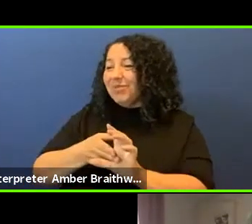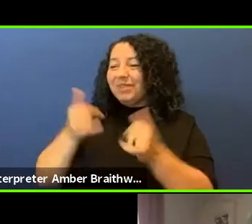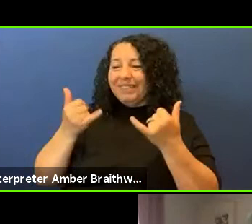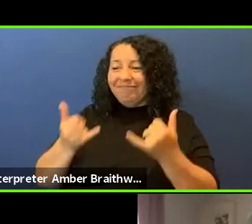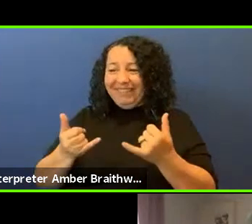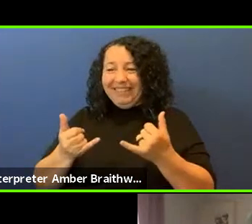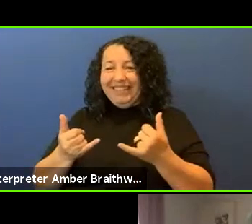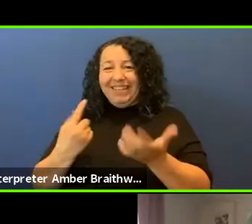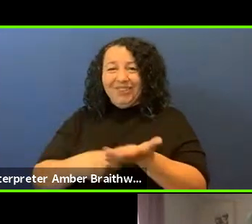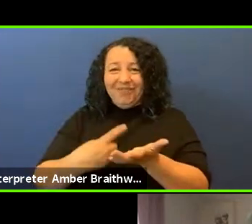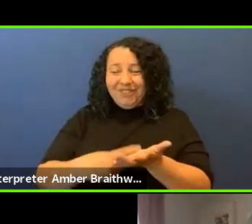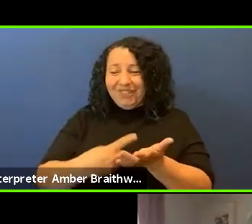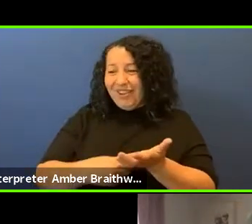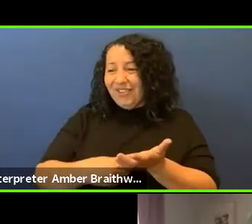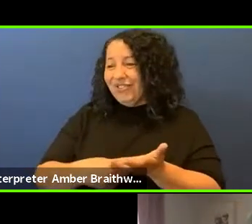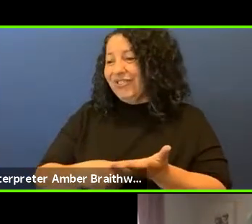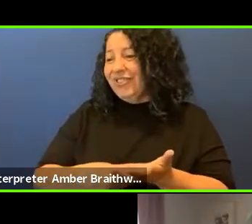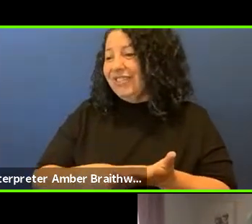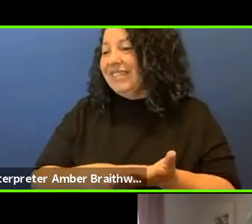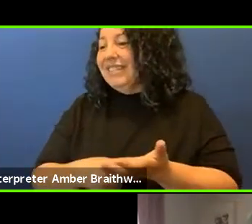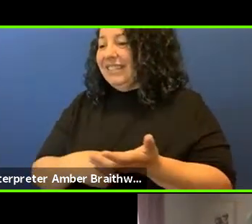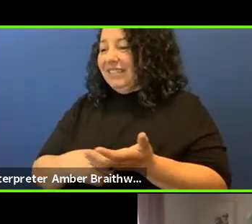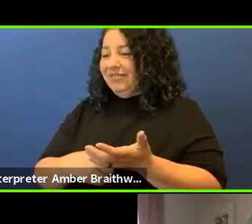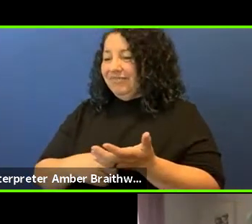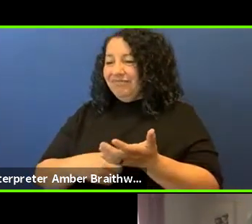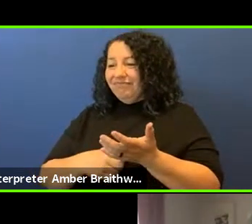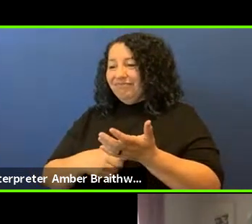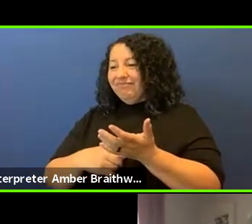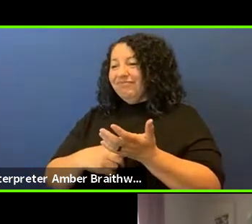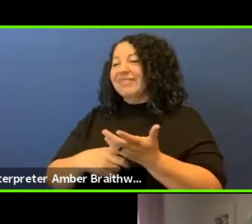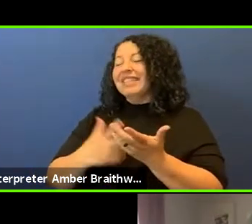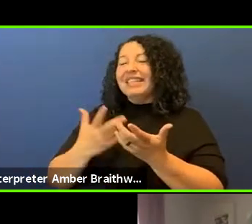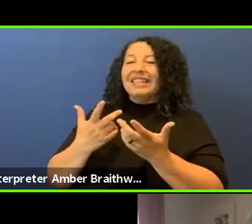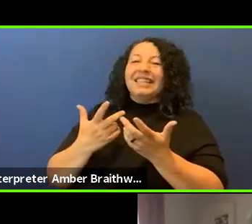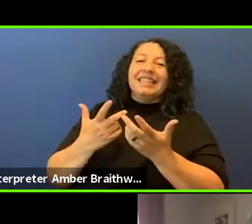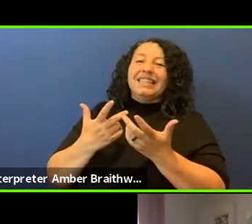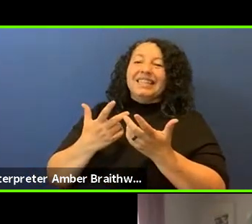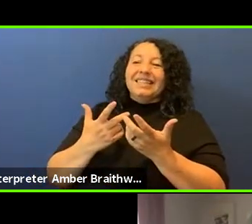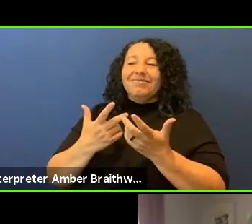this discussion, this important conversation today.